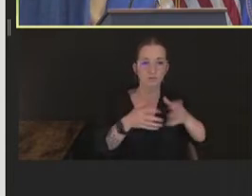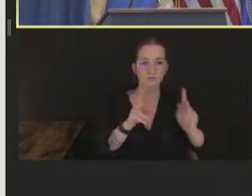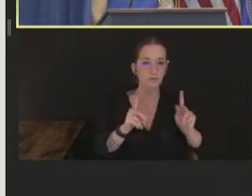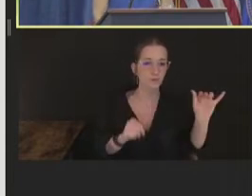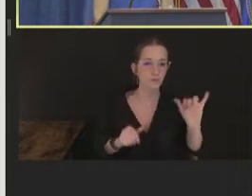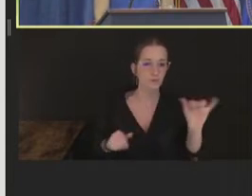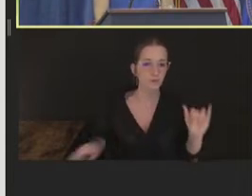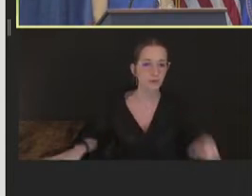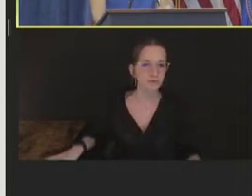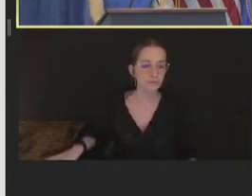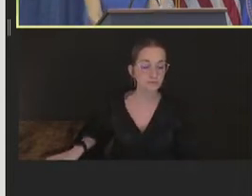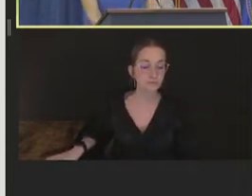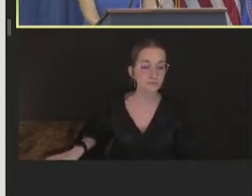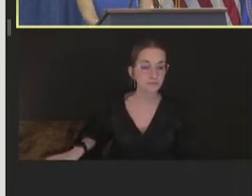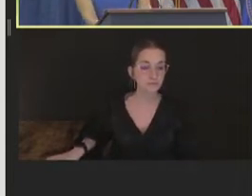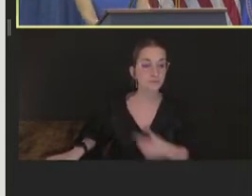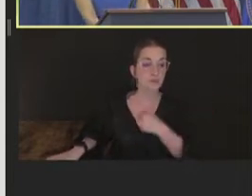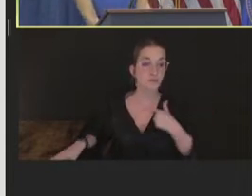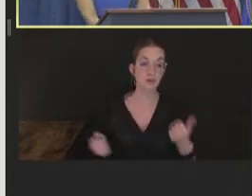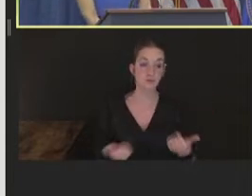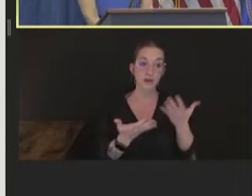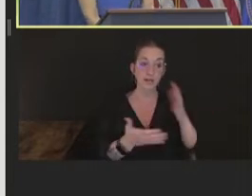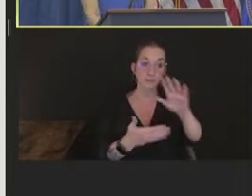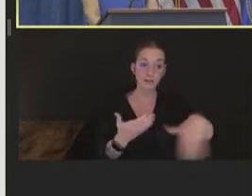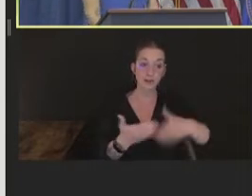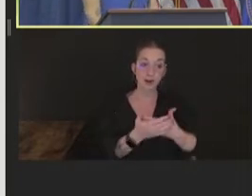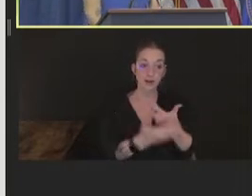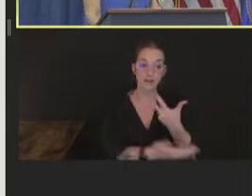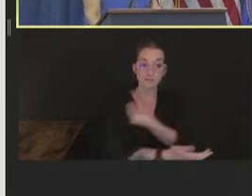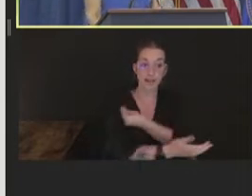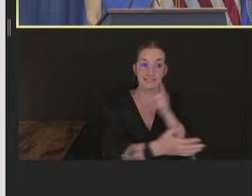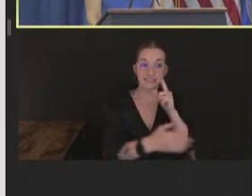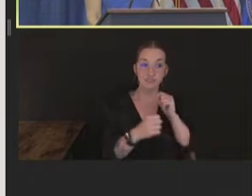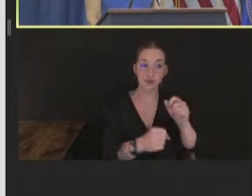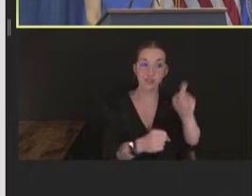We recommend that all of these vaccine strategies should be applied using health